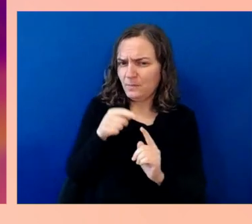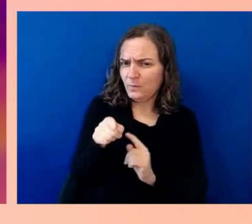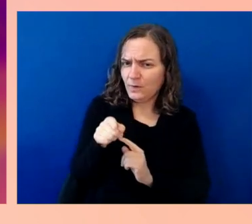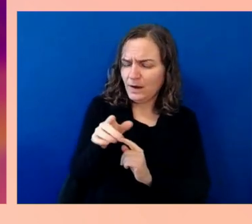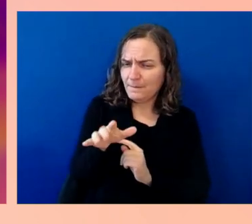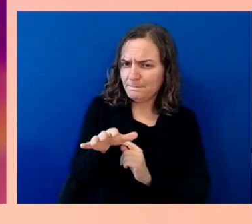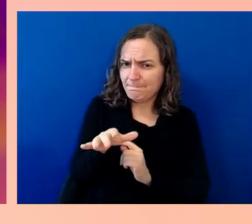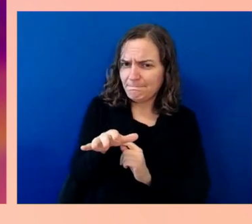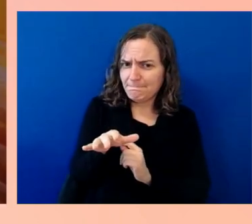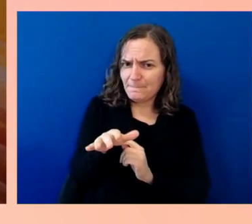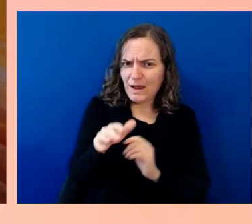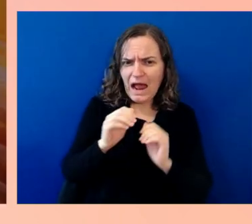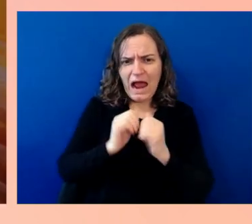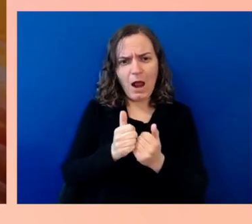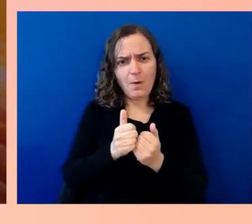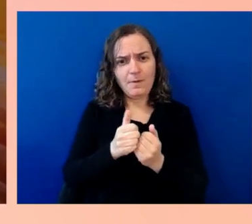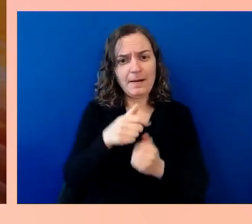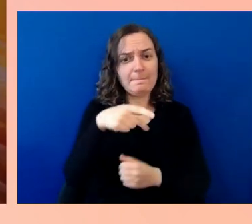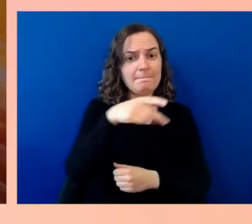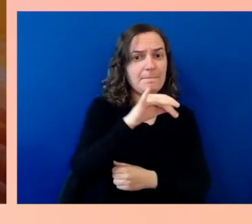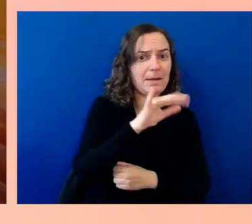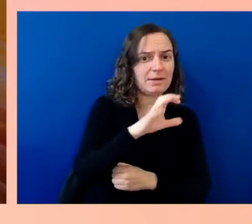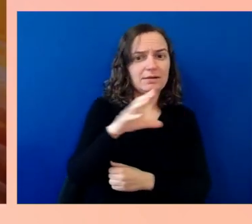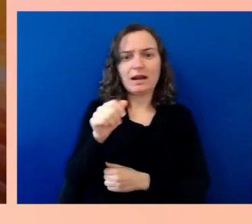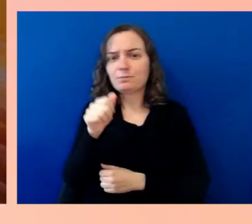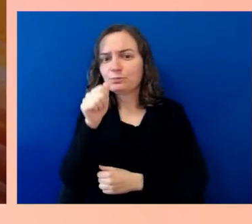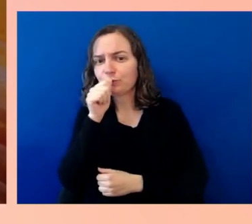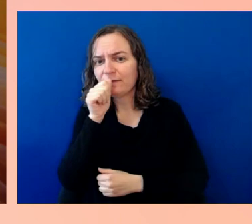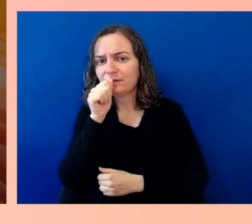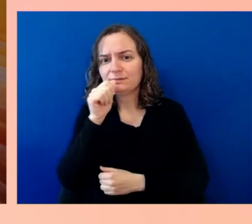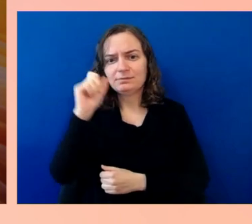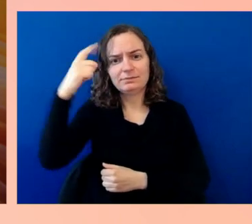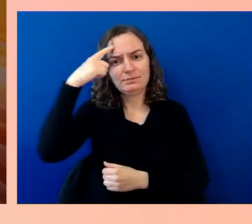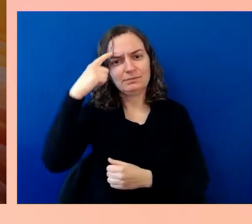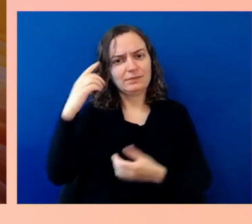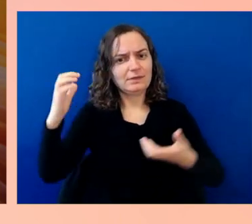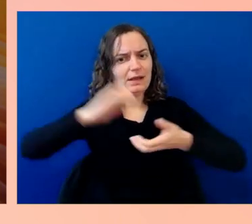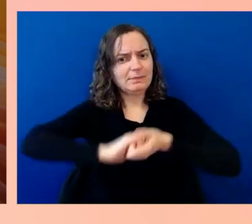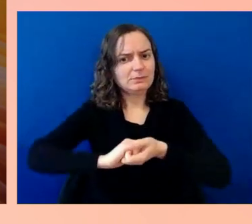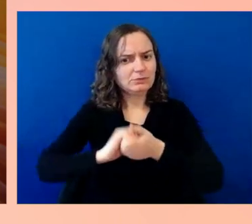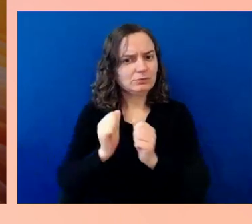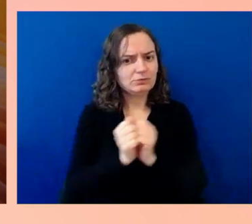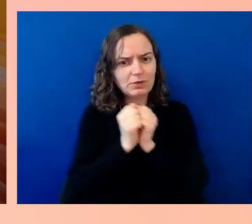together when we think about the nation's transportation. It is a fascinating web,